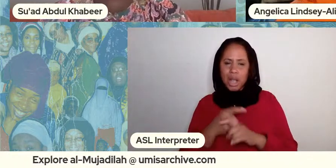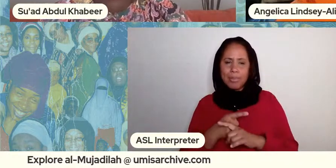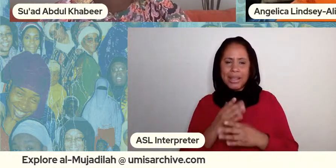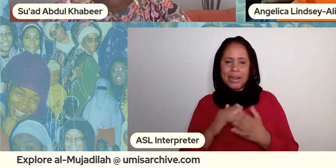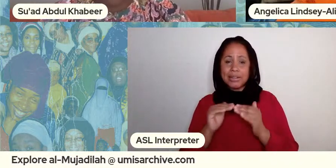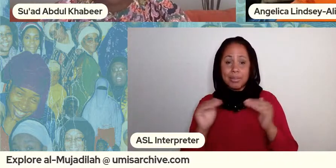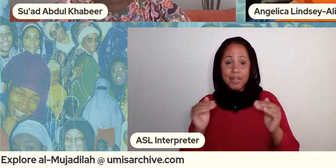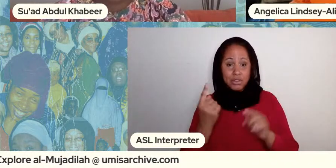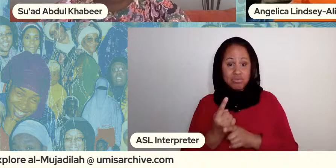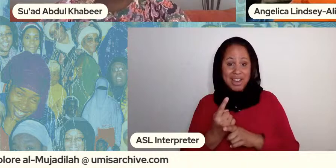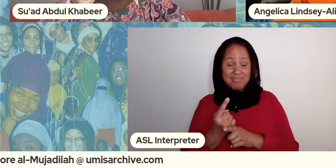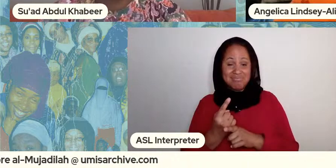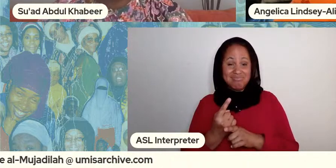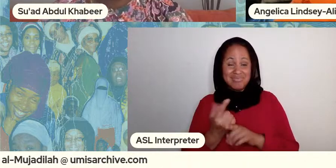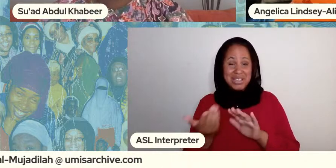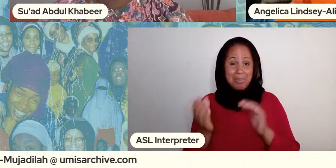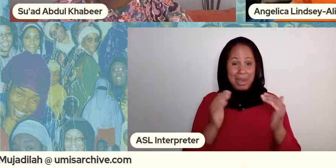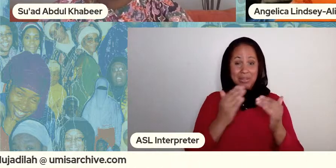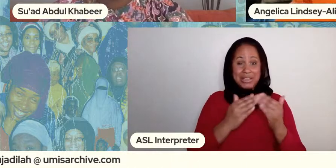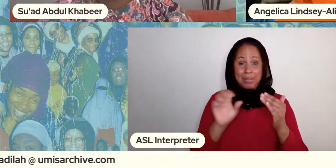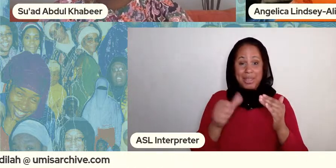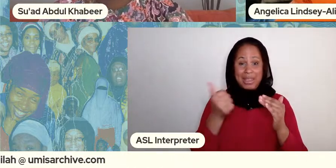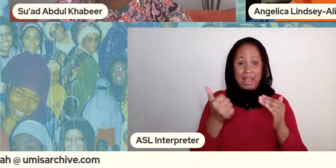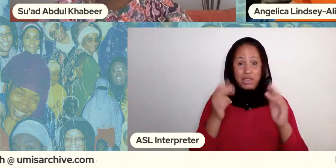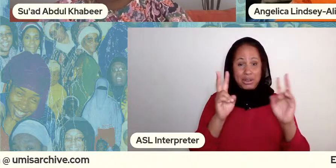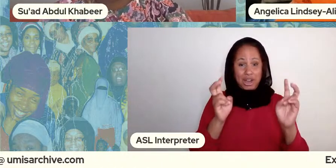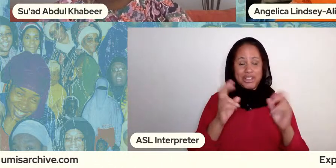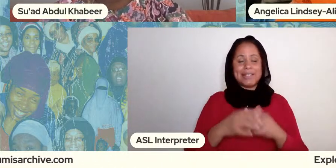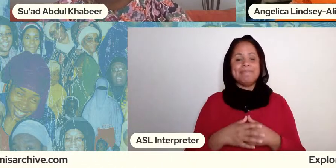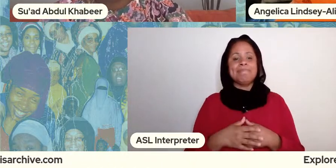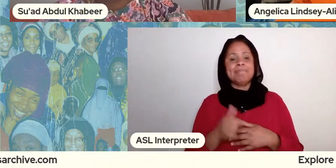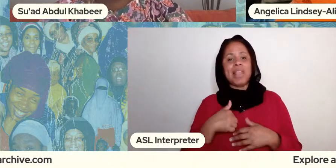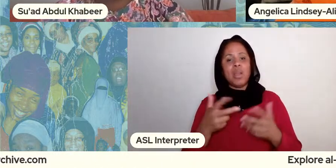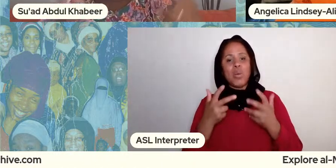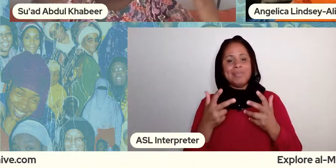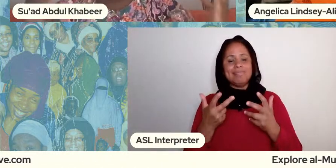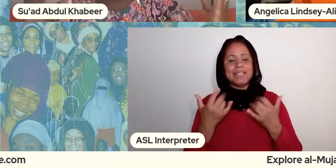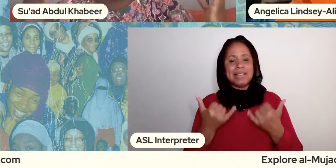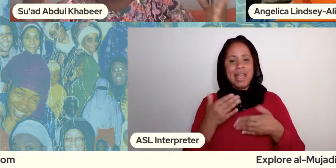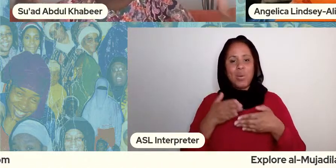than kind of some of the other parts um i want to close out um sort of telling people about what's